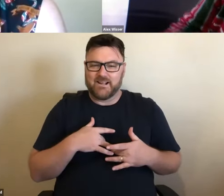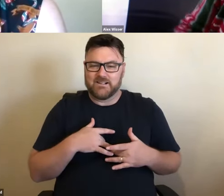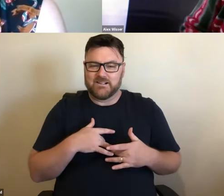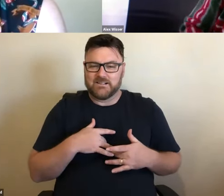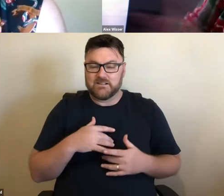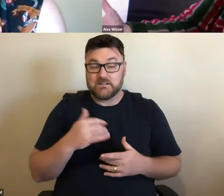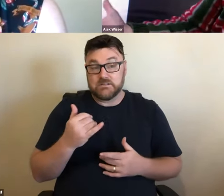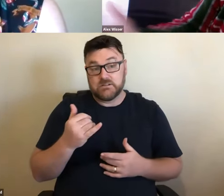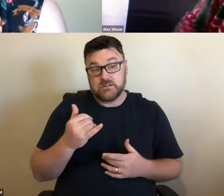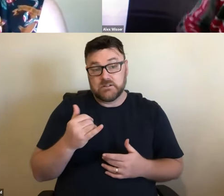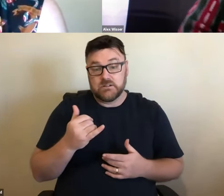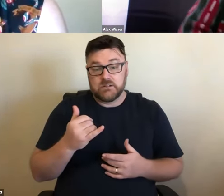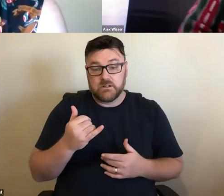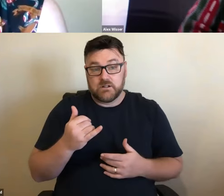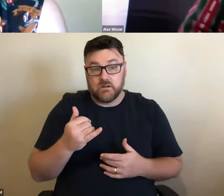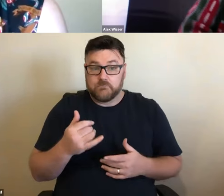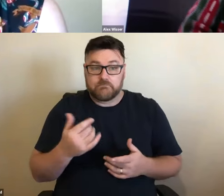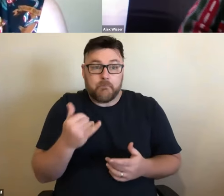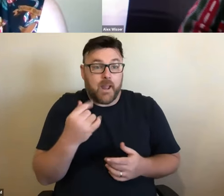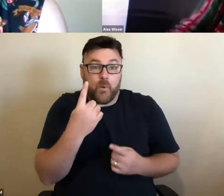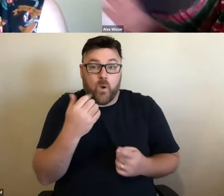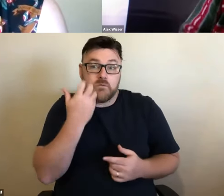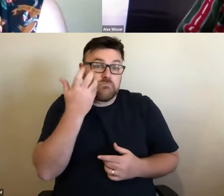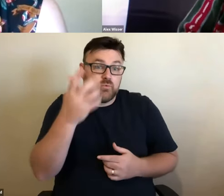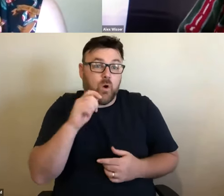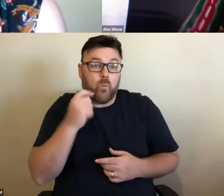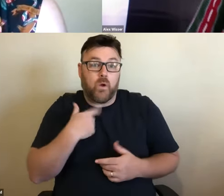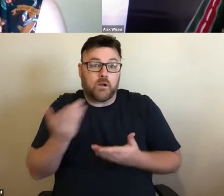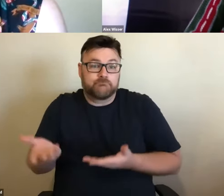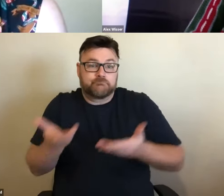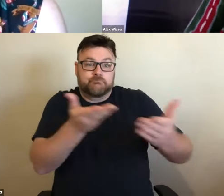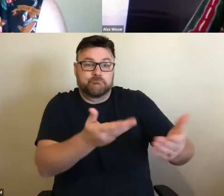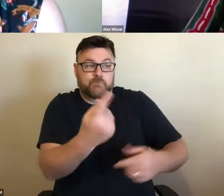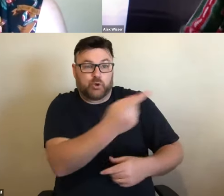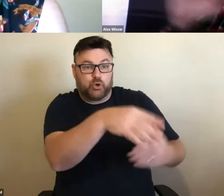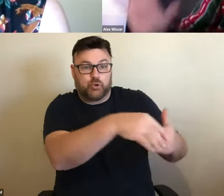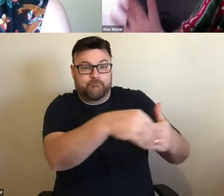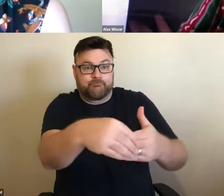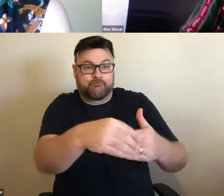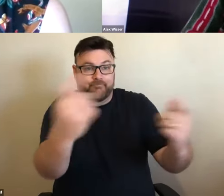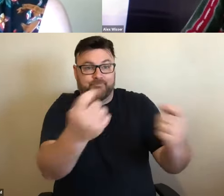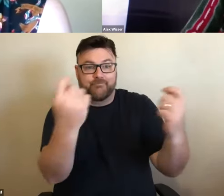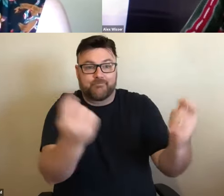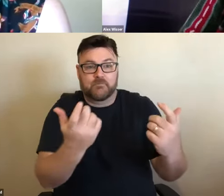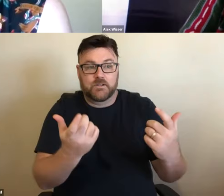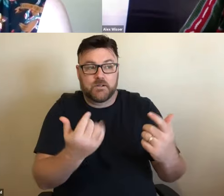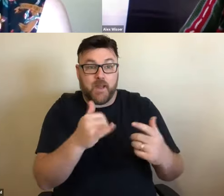I'll hand over the reins to somebody else and it will go on to